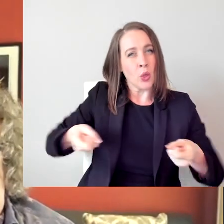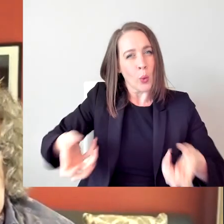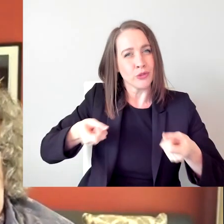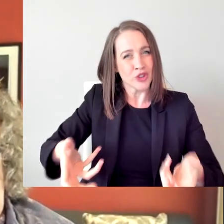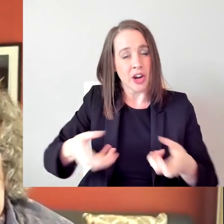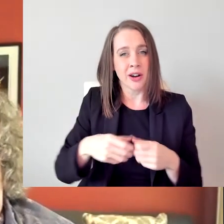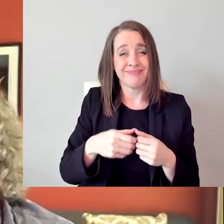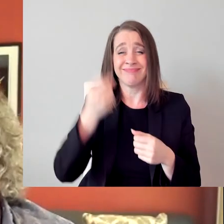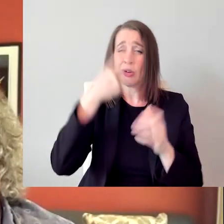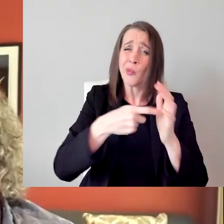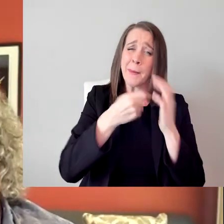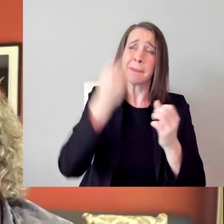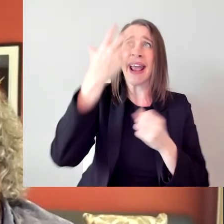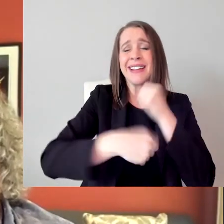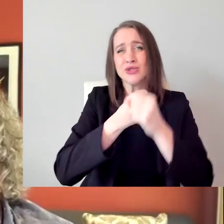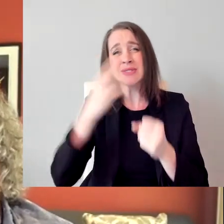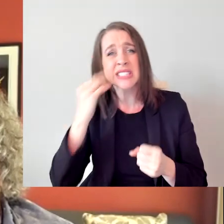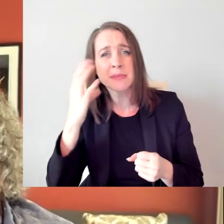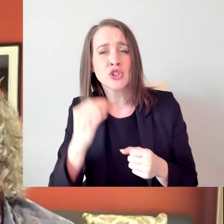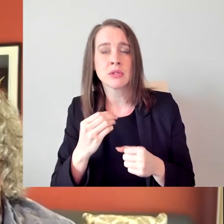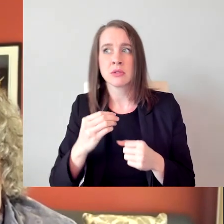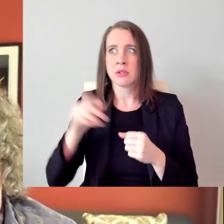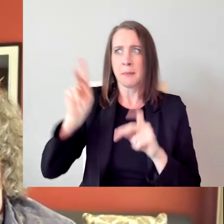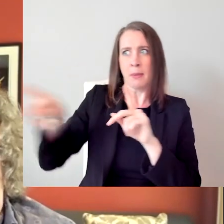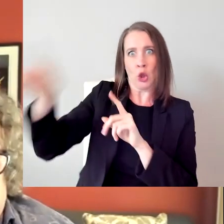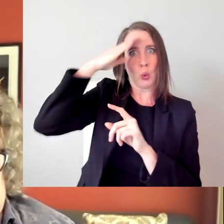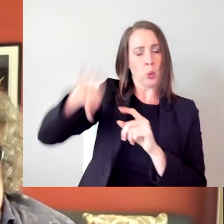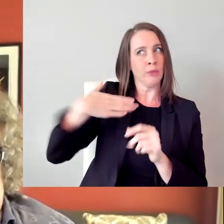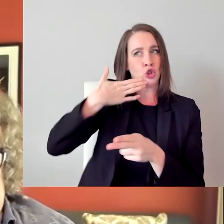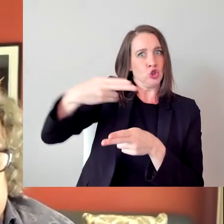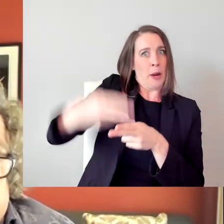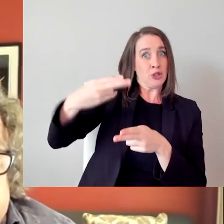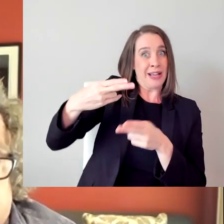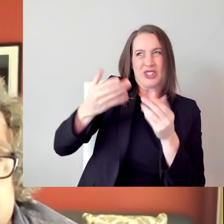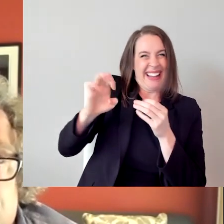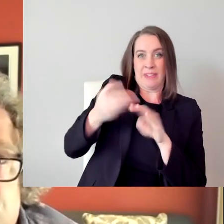and building a reputation that preceded me that I felt like I could really relax about that.